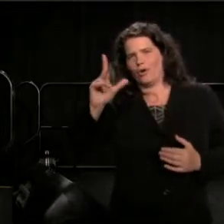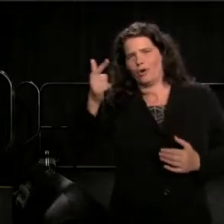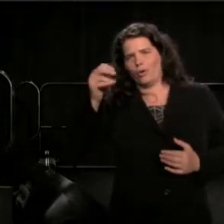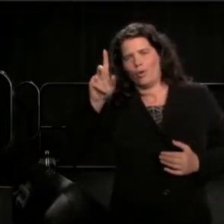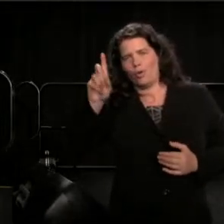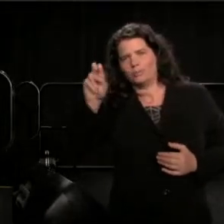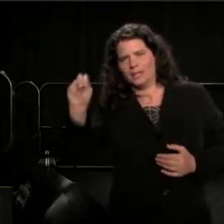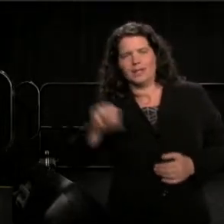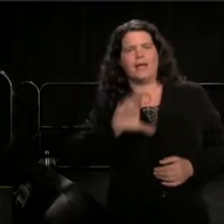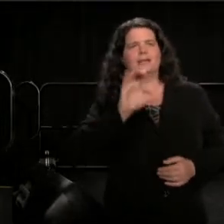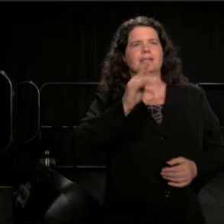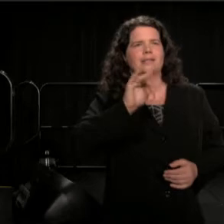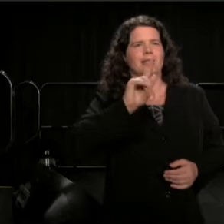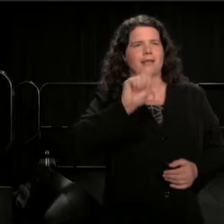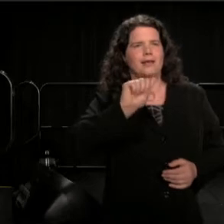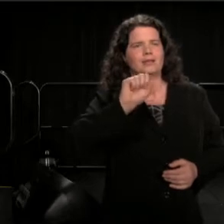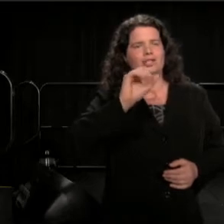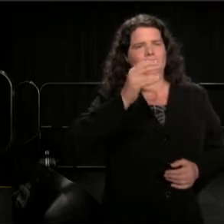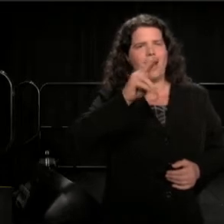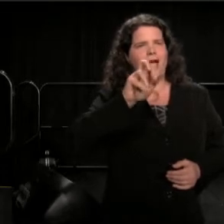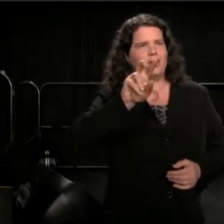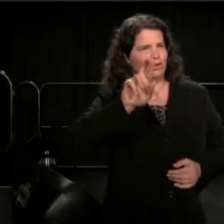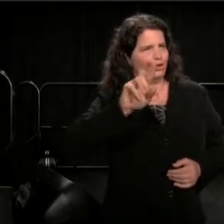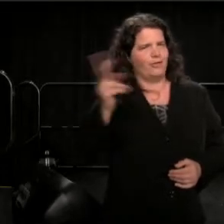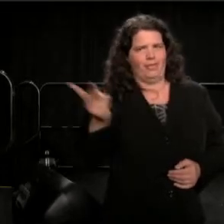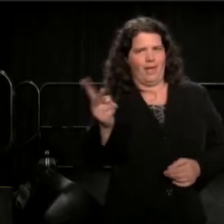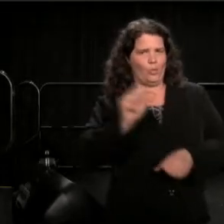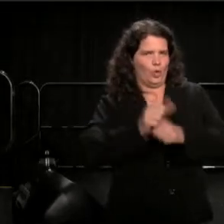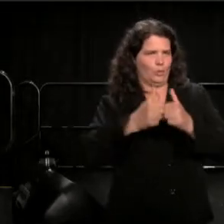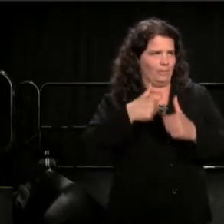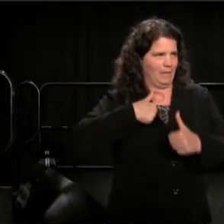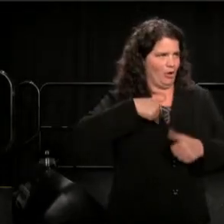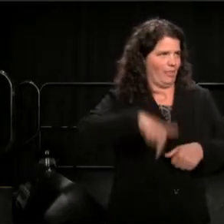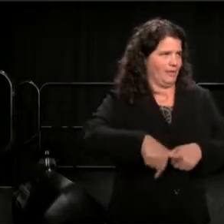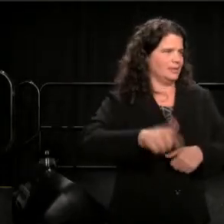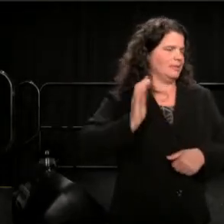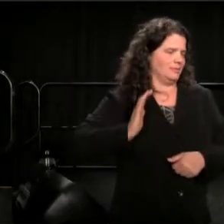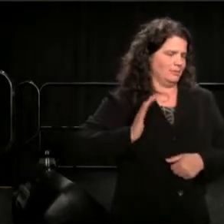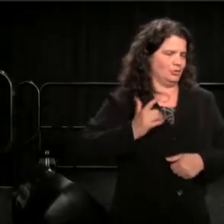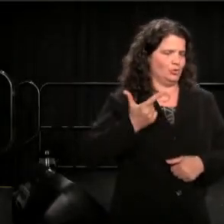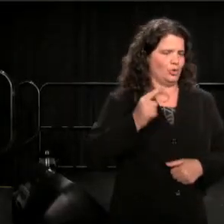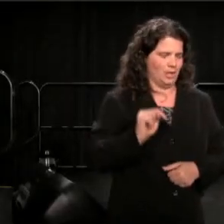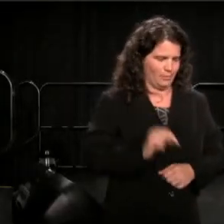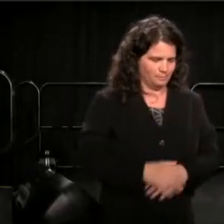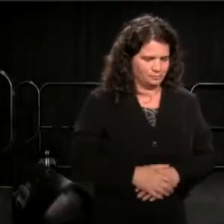when I was working on this, at George town. John Lewis.